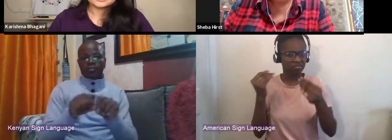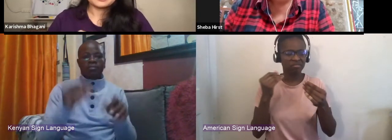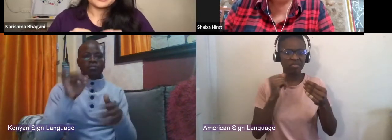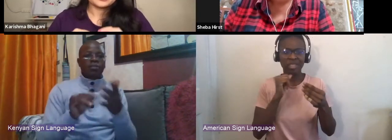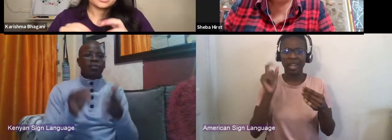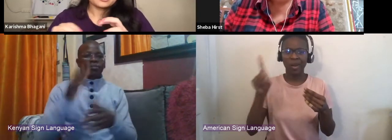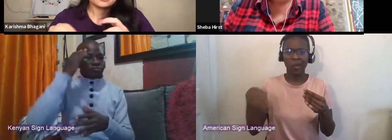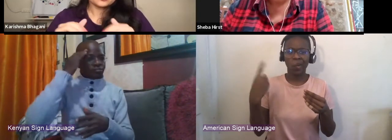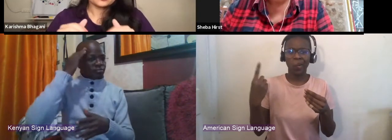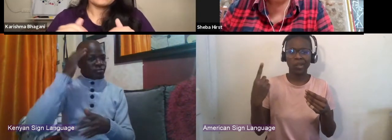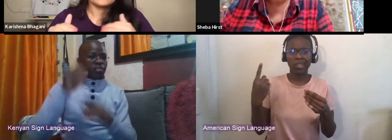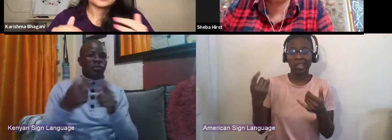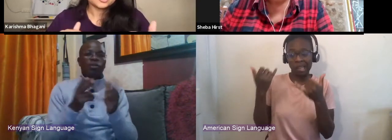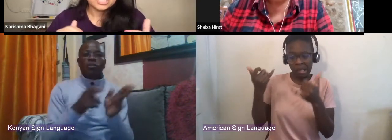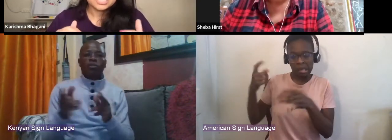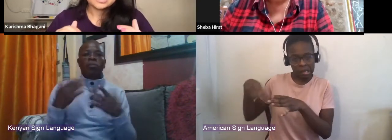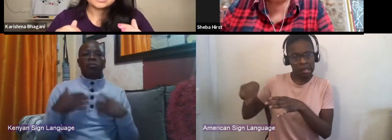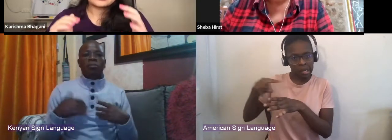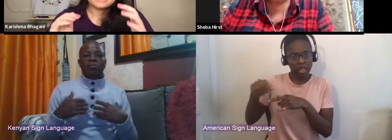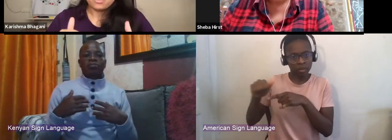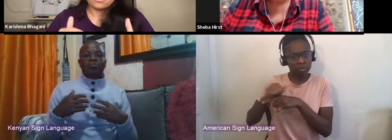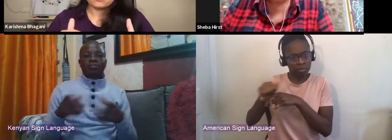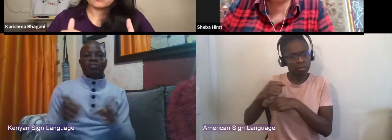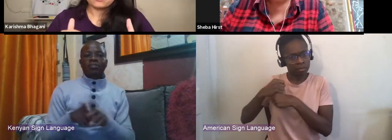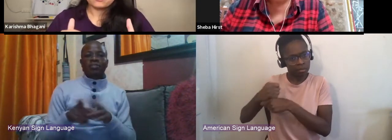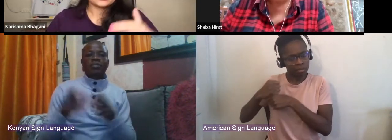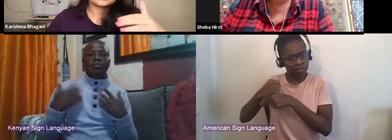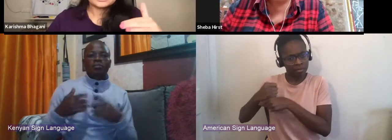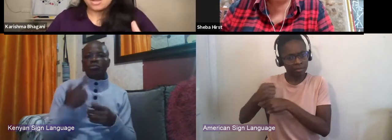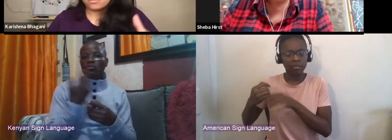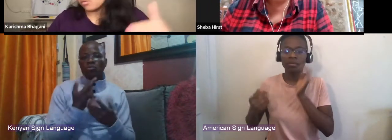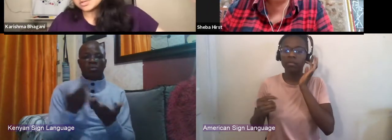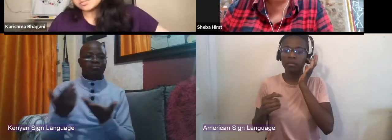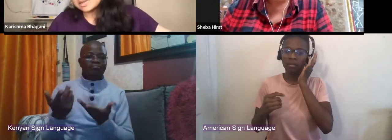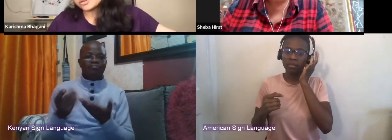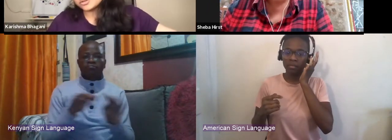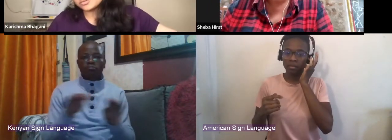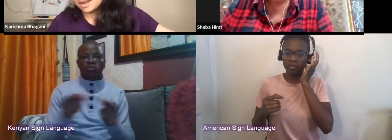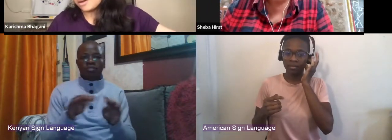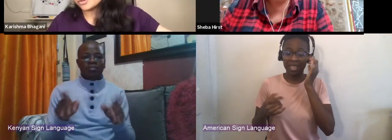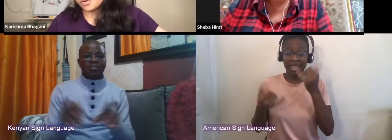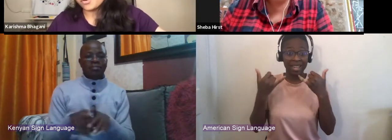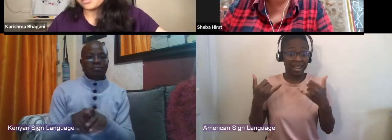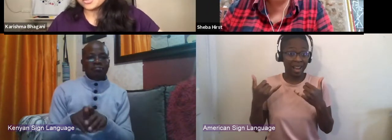and people that are moving and shaking now, because the now it won't be the now tomorrow.